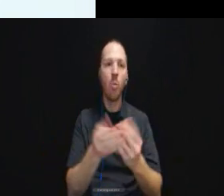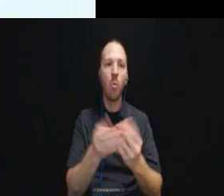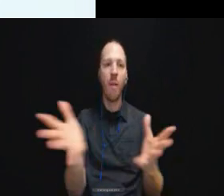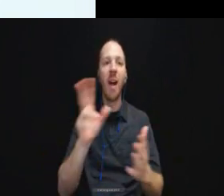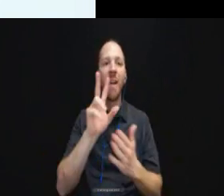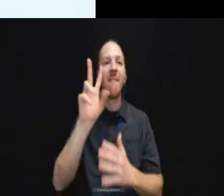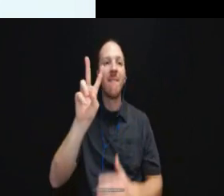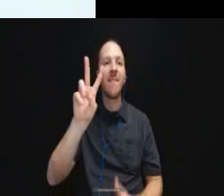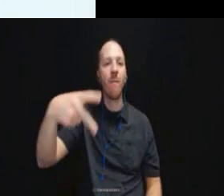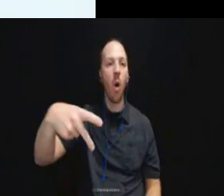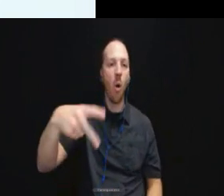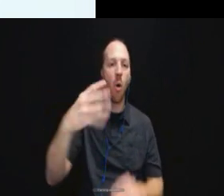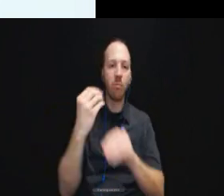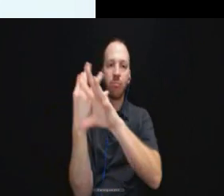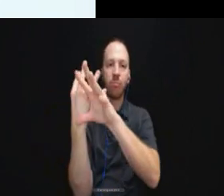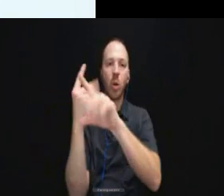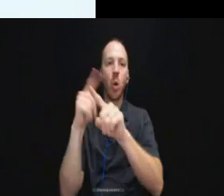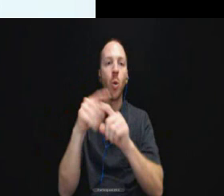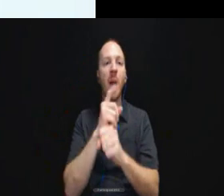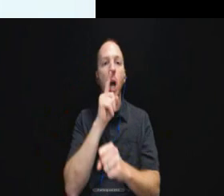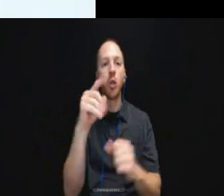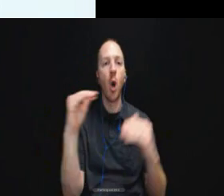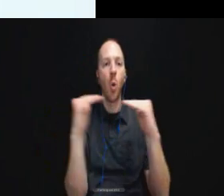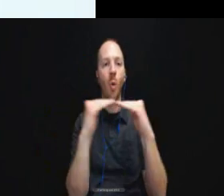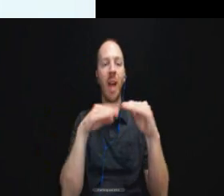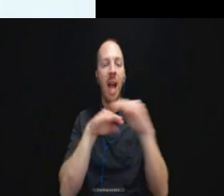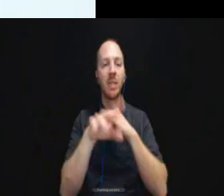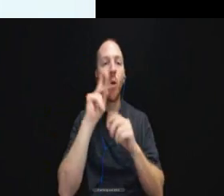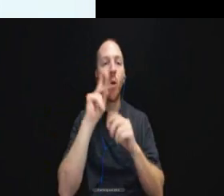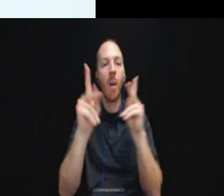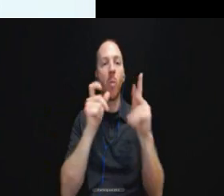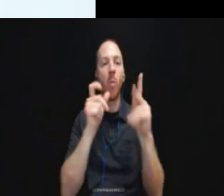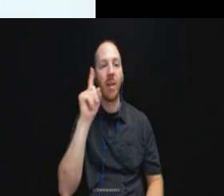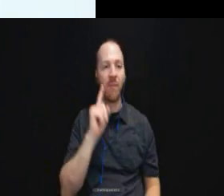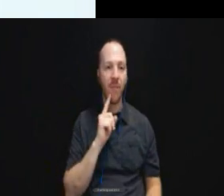equivalent access for individuals who are deaf.